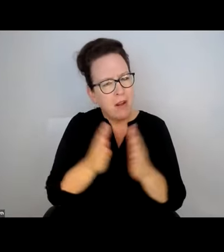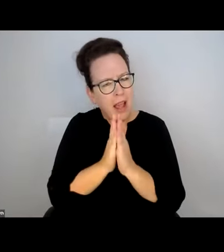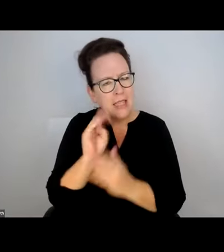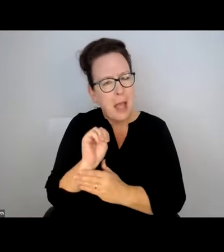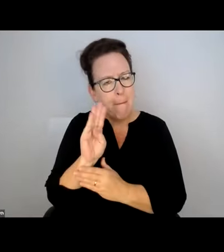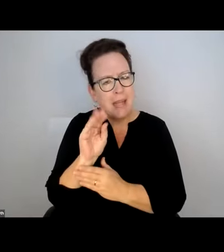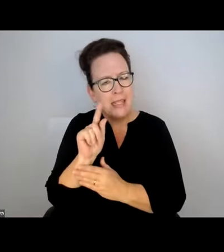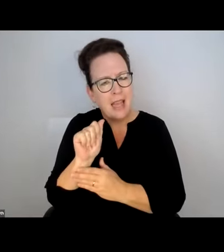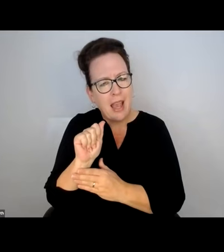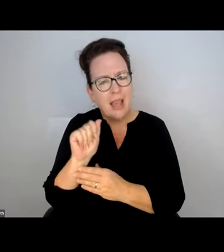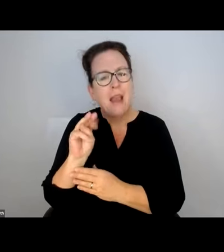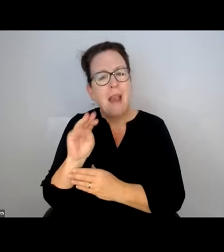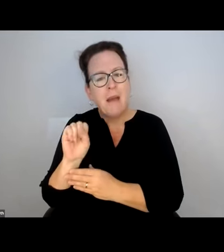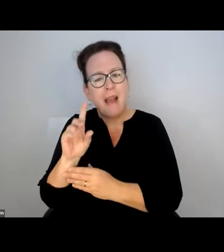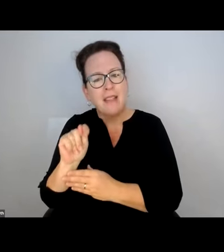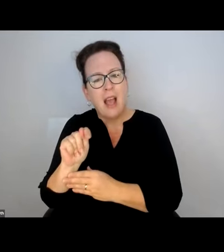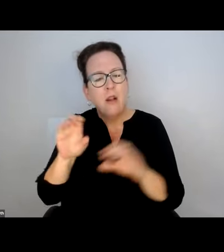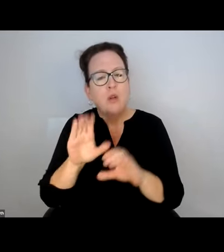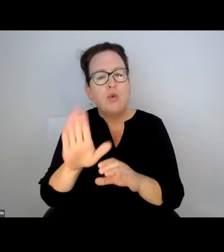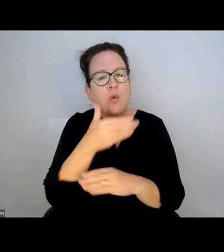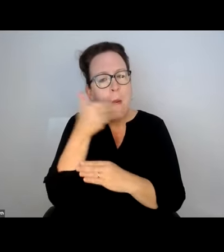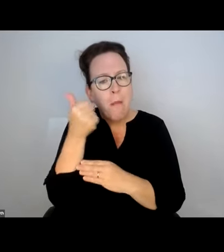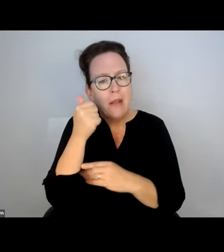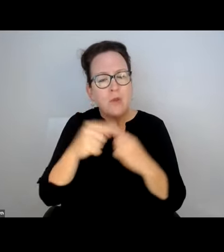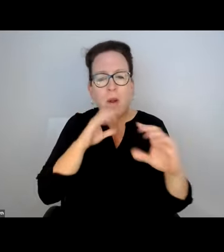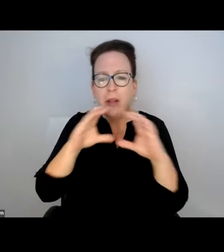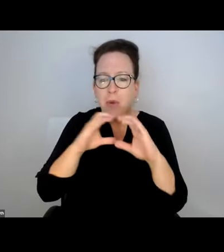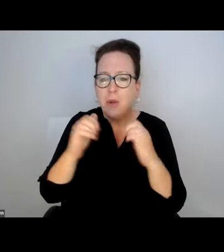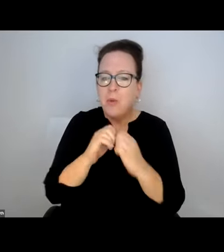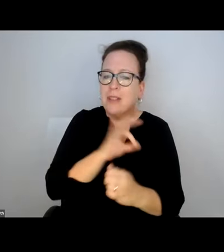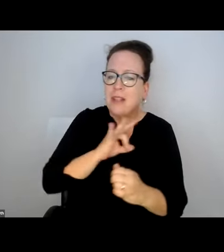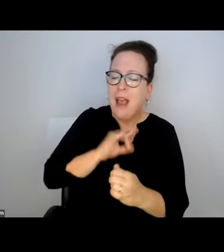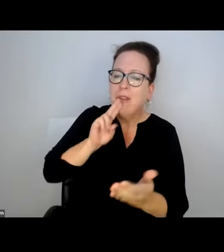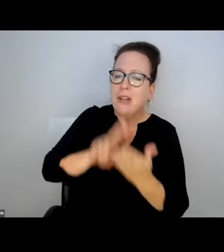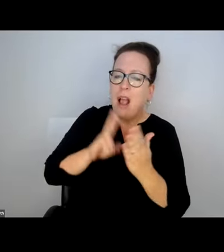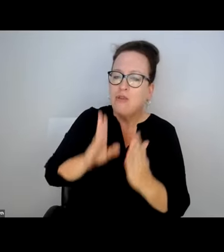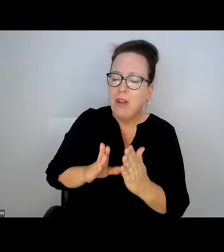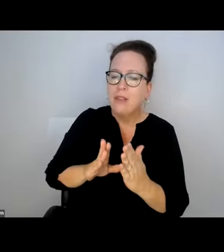RADICAL, I'D LIKE TO ASK THE MBTA AND MASSDOT TO DO THEIR BEST WHEN COMMUNICATING WITH